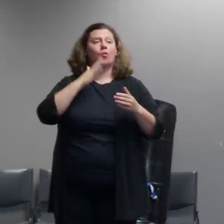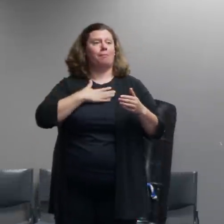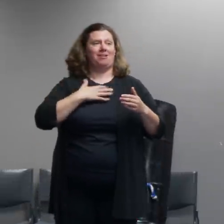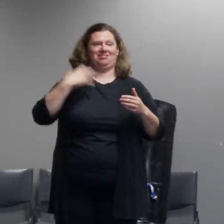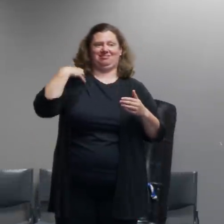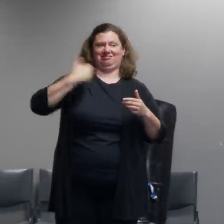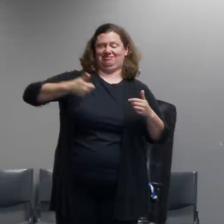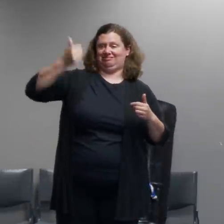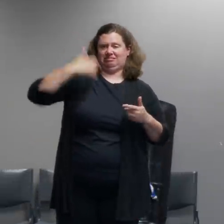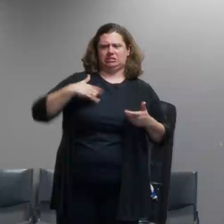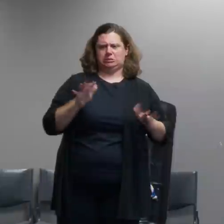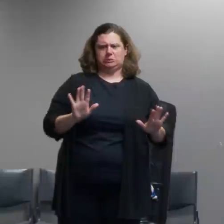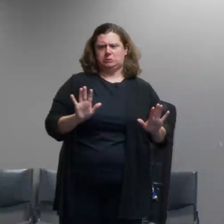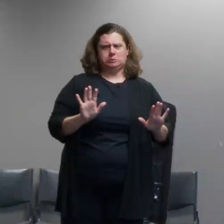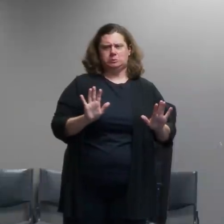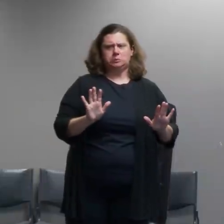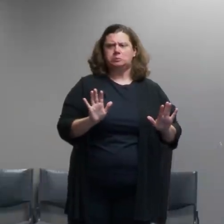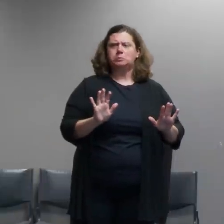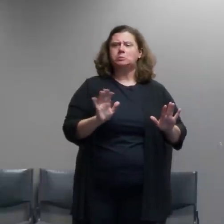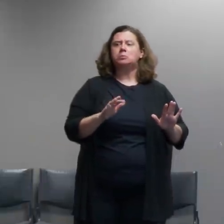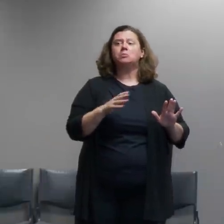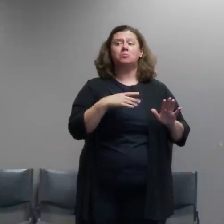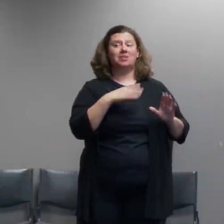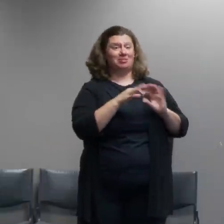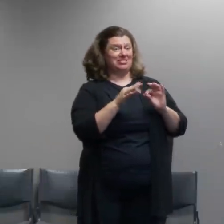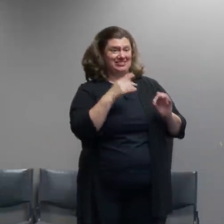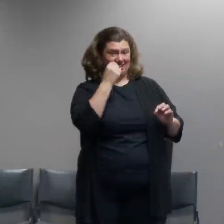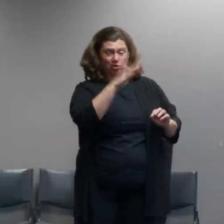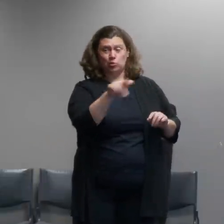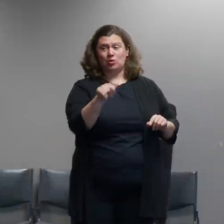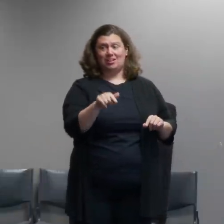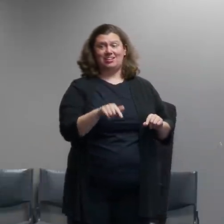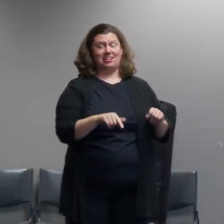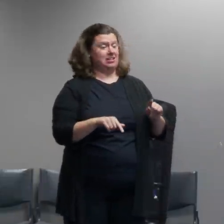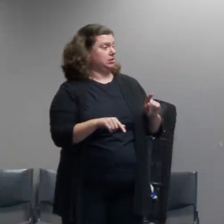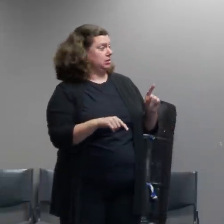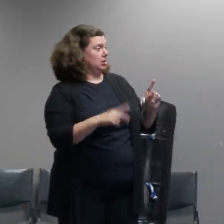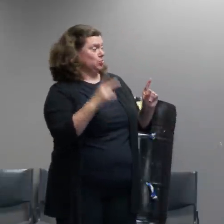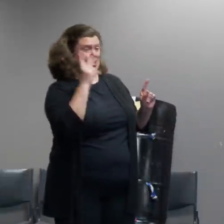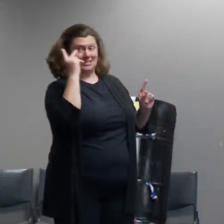that we would wait a while and that we would try very hard to avoid